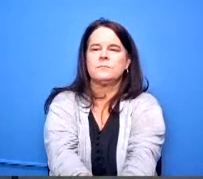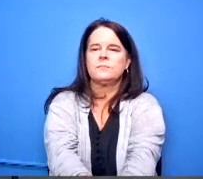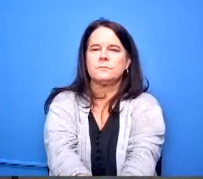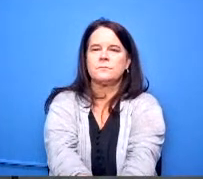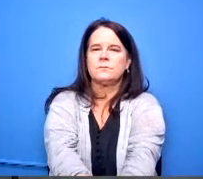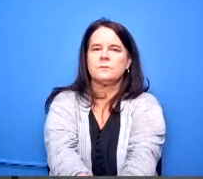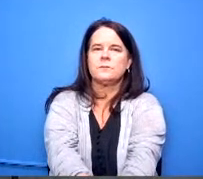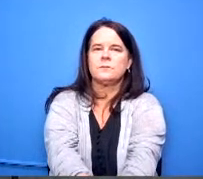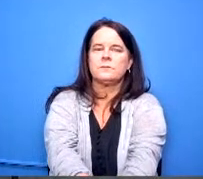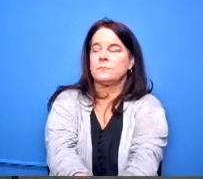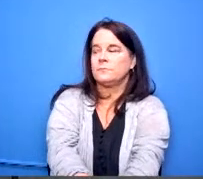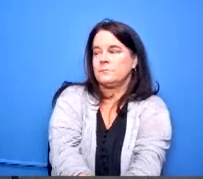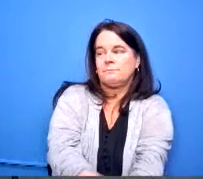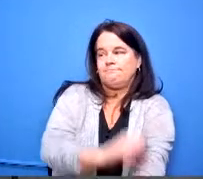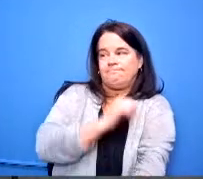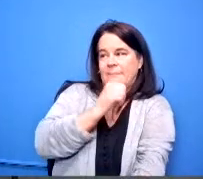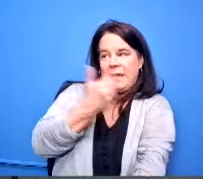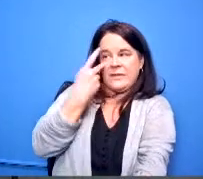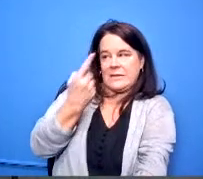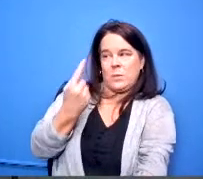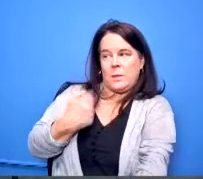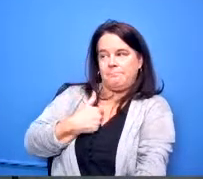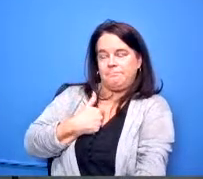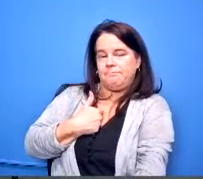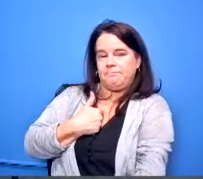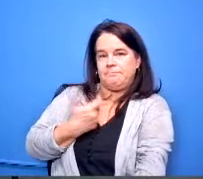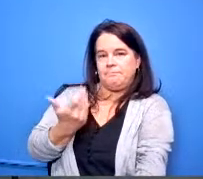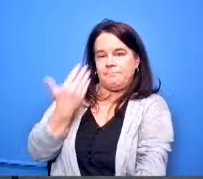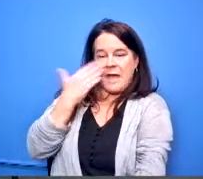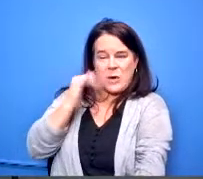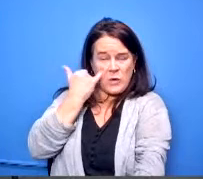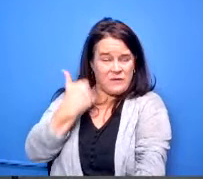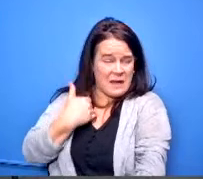and i i haven't seen one so i don't know i don't know if there is one but we'll try to research it